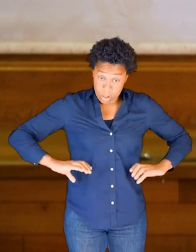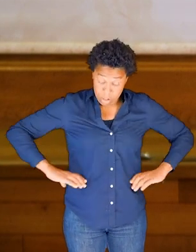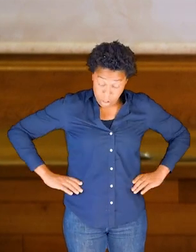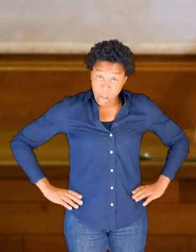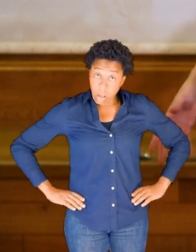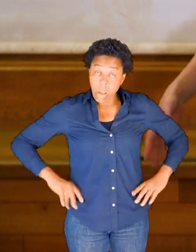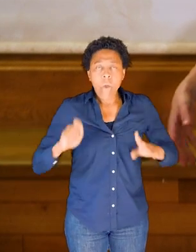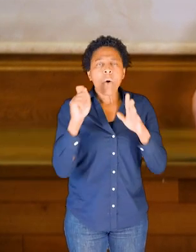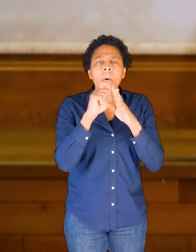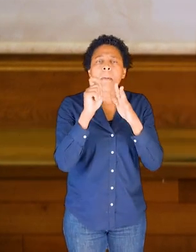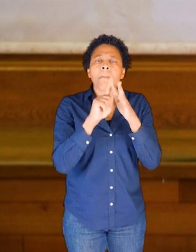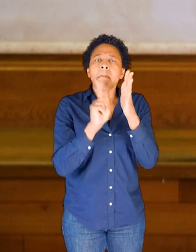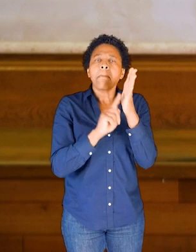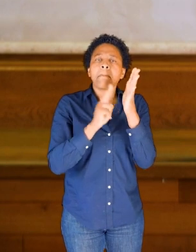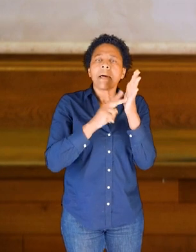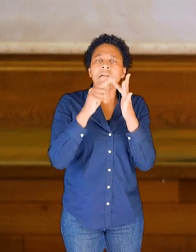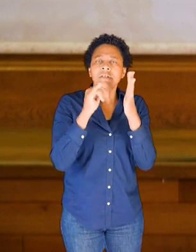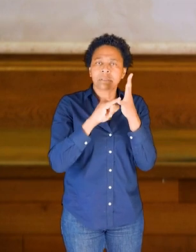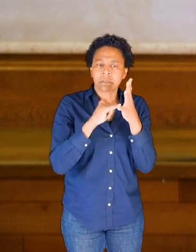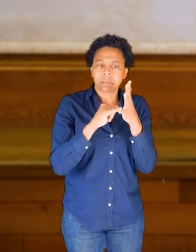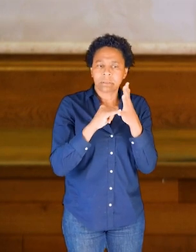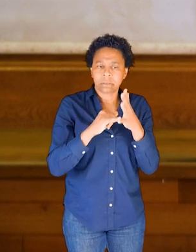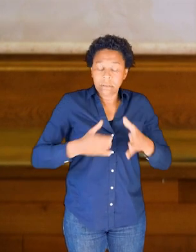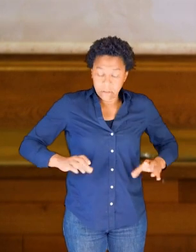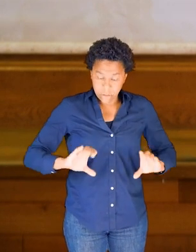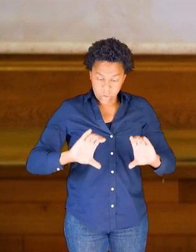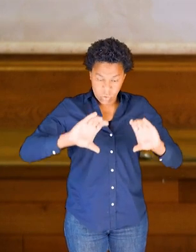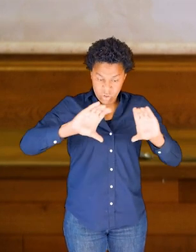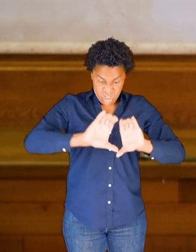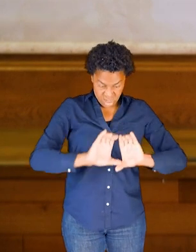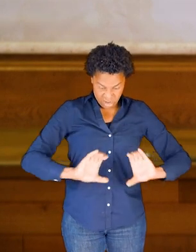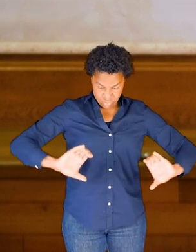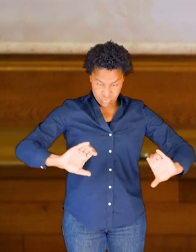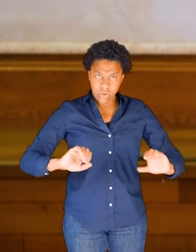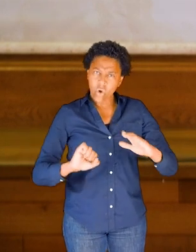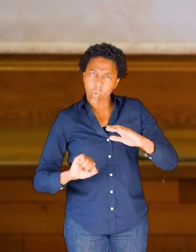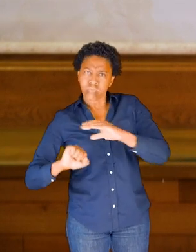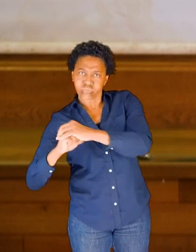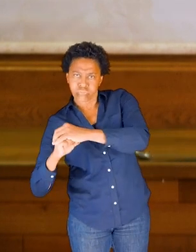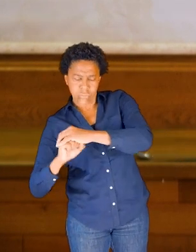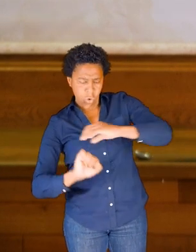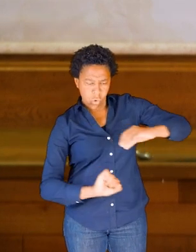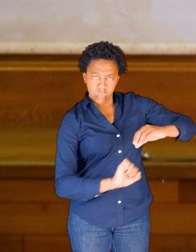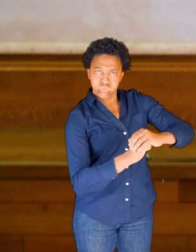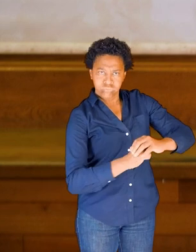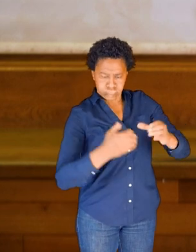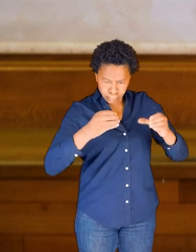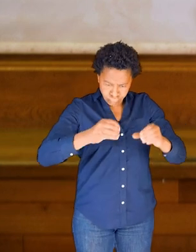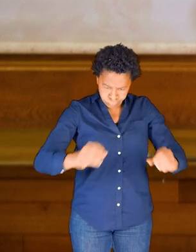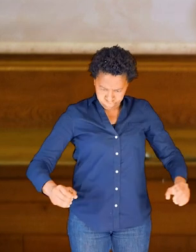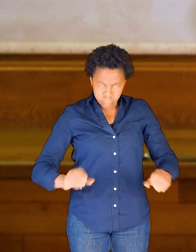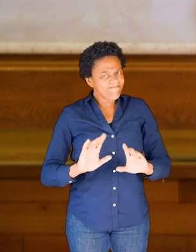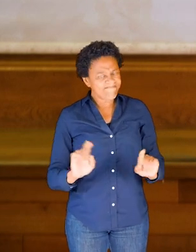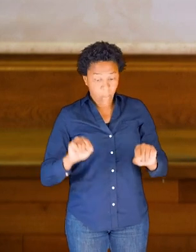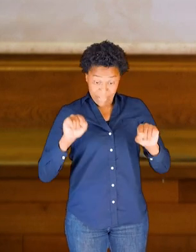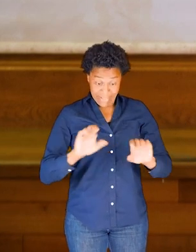So if it's accessible for you, you can use some touch with a surface or your hands